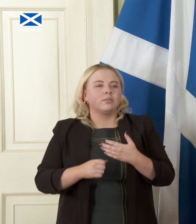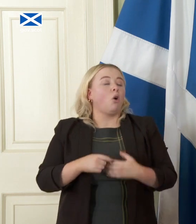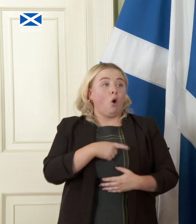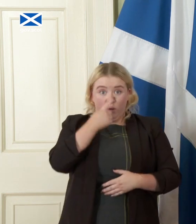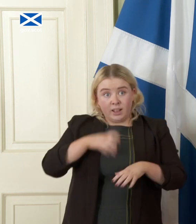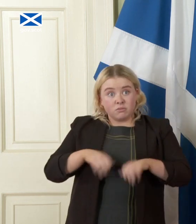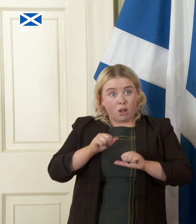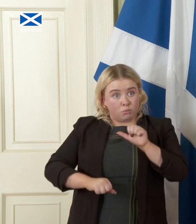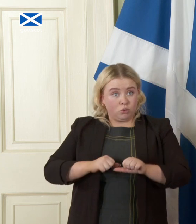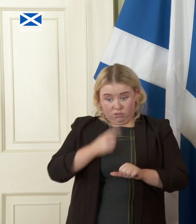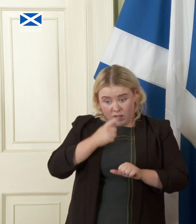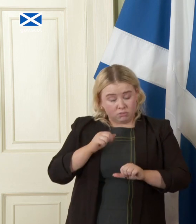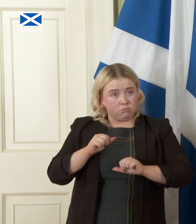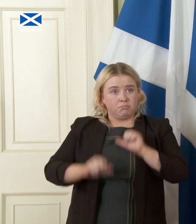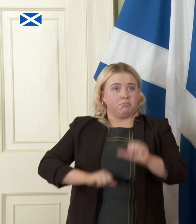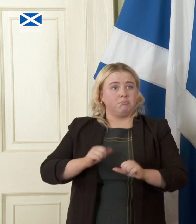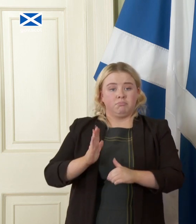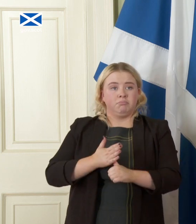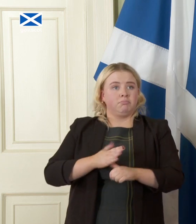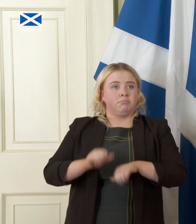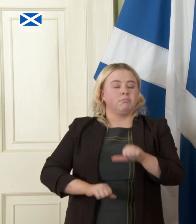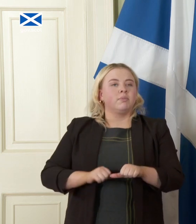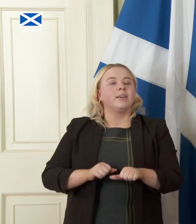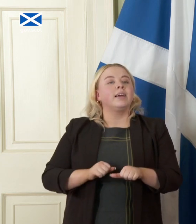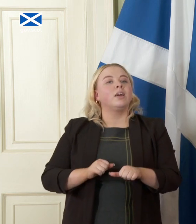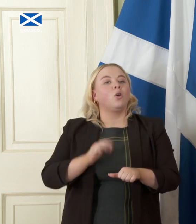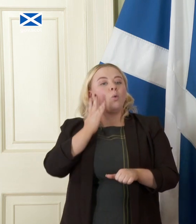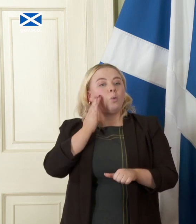and then we have a process in which we would be re-establishing membership of the European Union